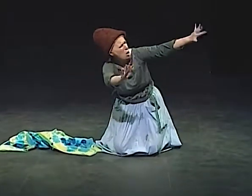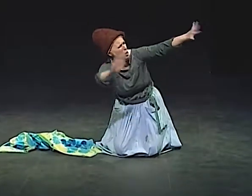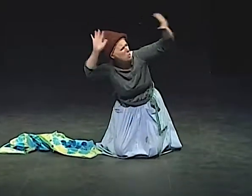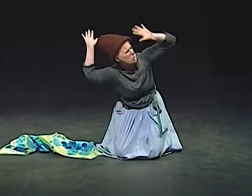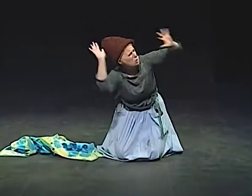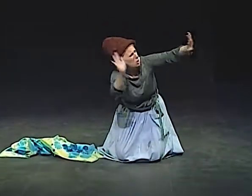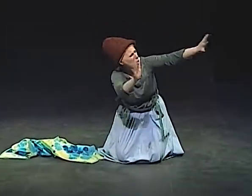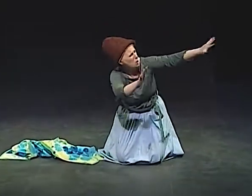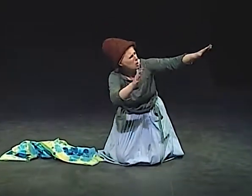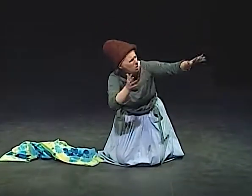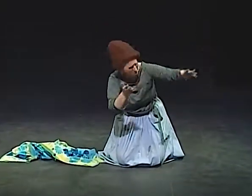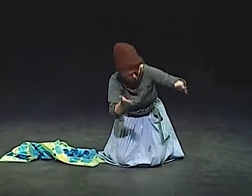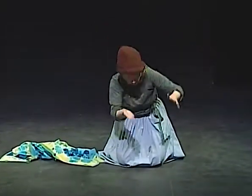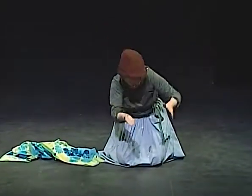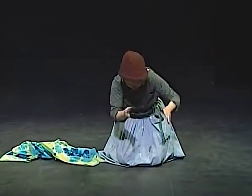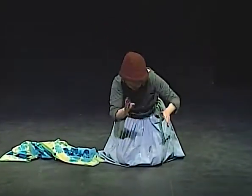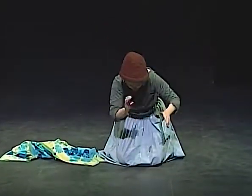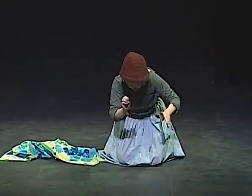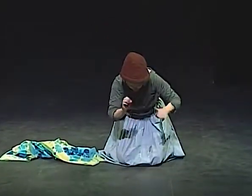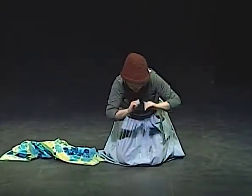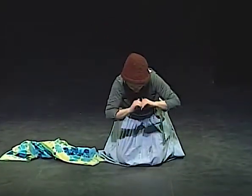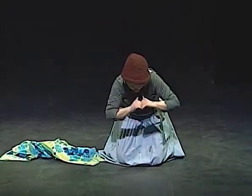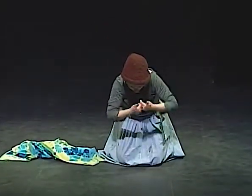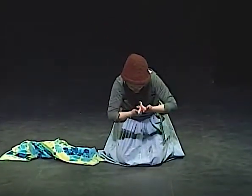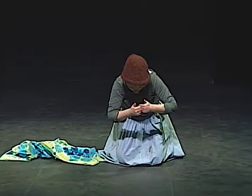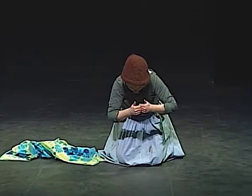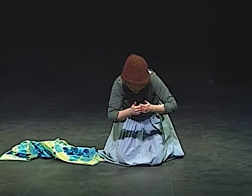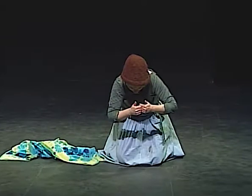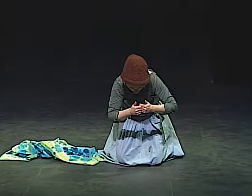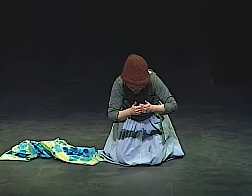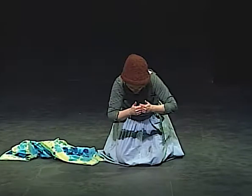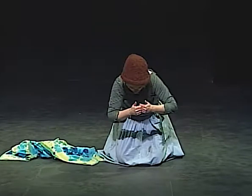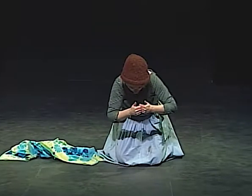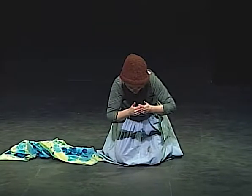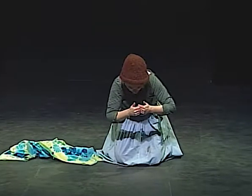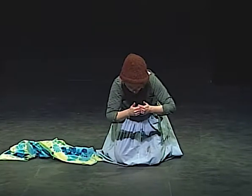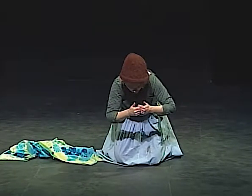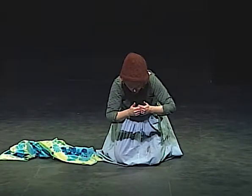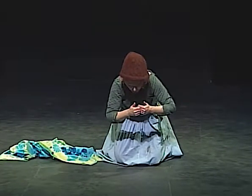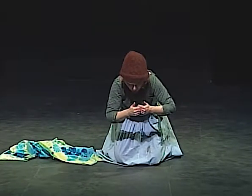OUTSIDE IT'S SNOWING. IT'S WINTERTIME. HOW ON EARTH COULD A BEE SURVIVE IN THE WINTER?